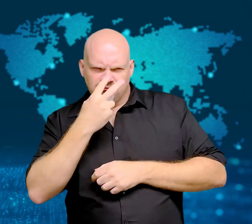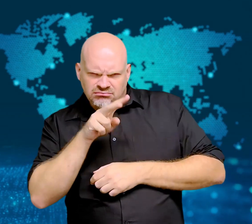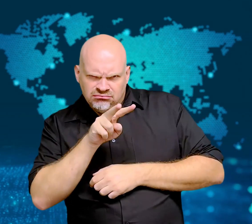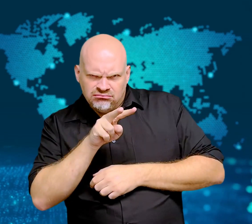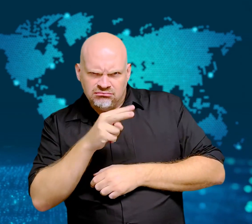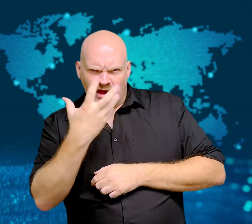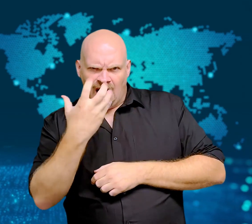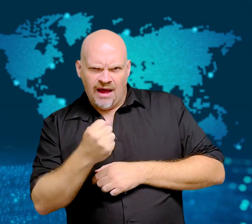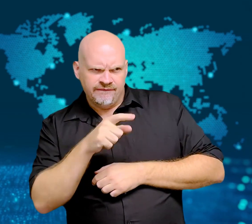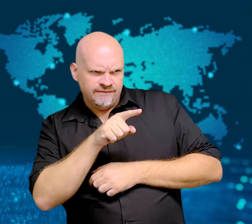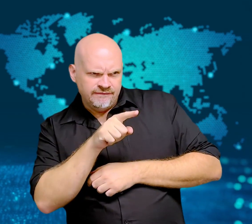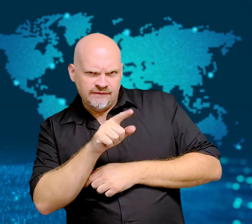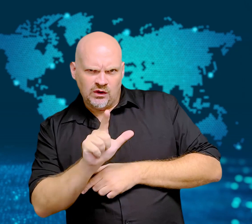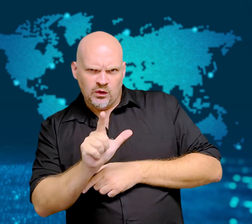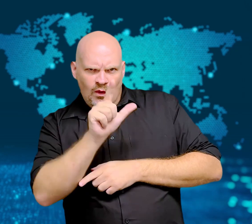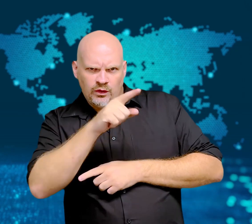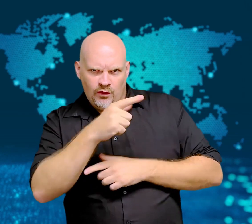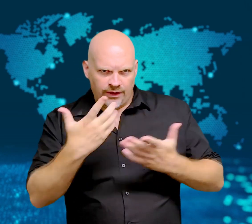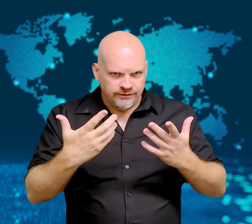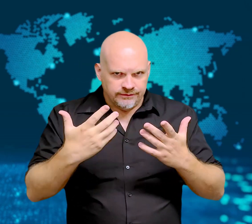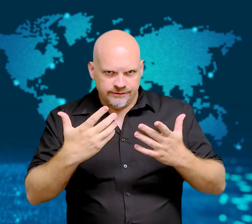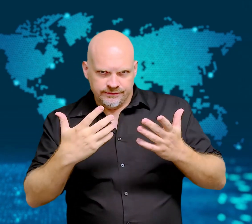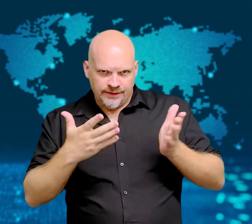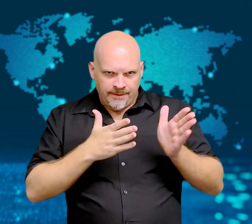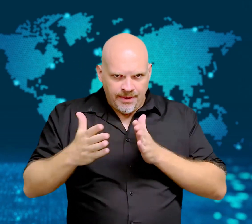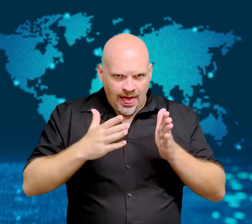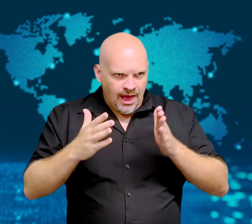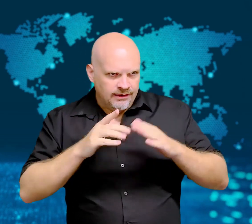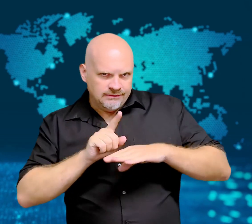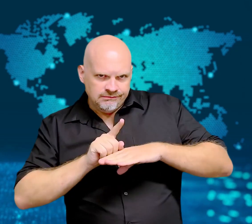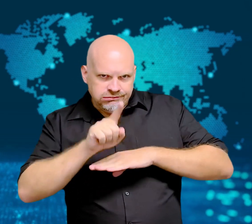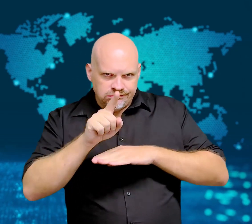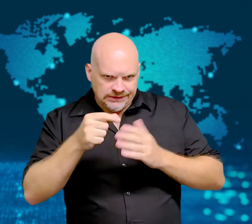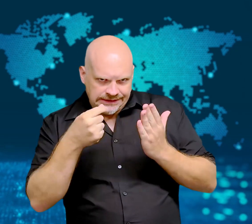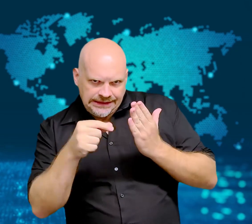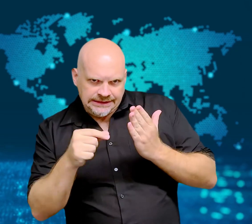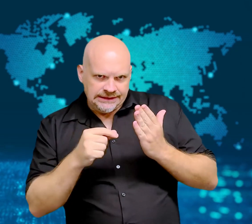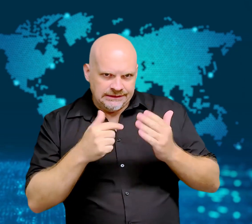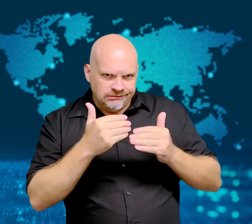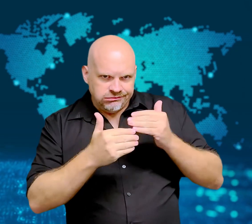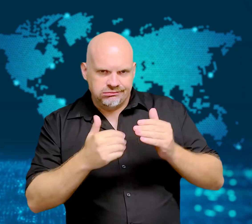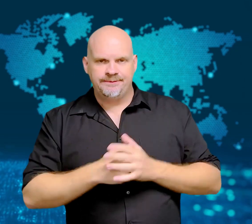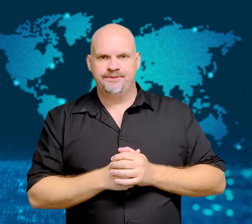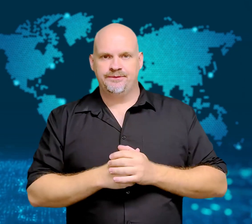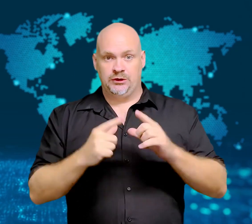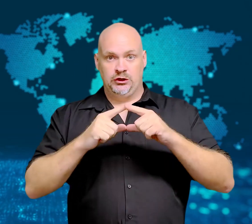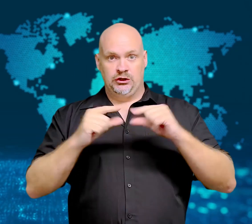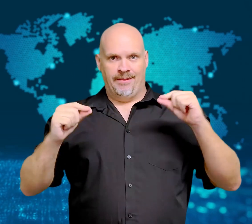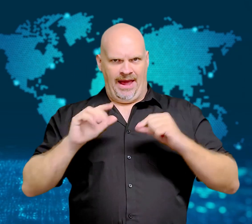Japan's coast guard confirmed the missile as well, requesting ships